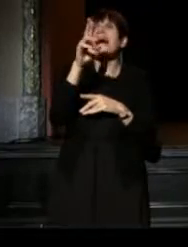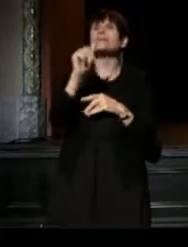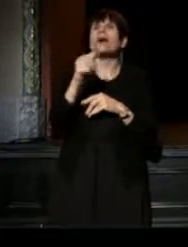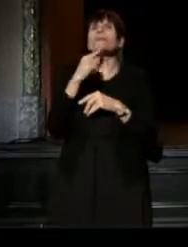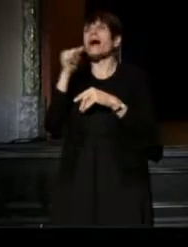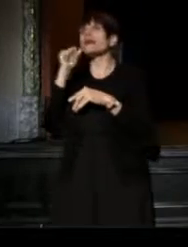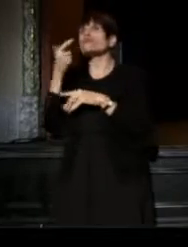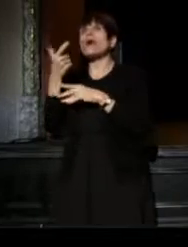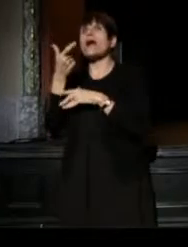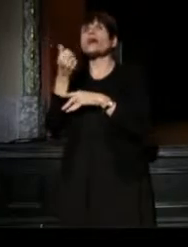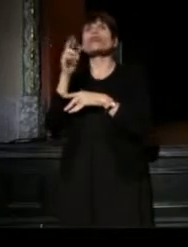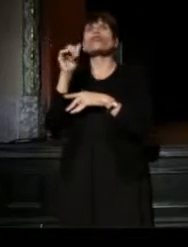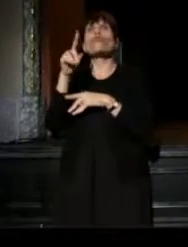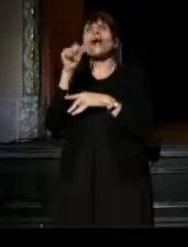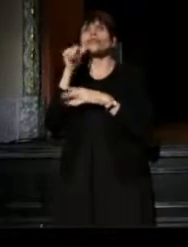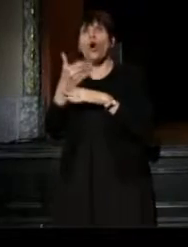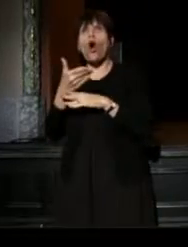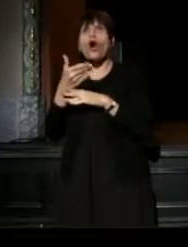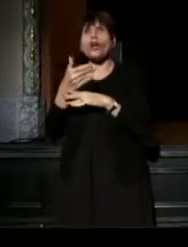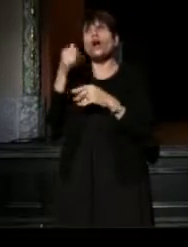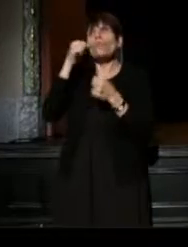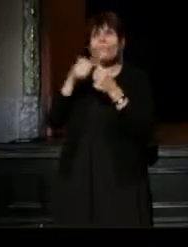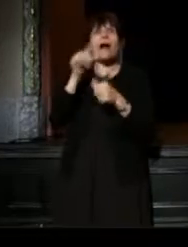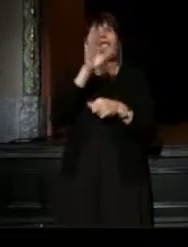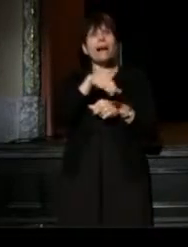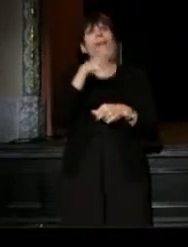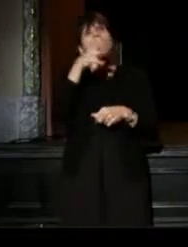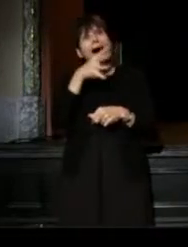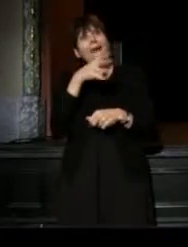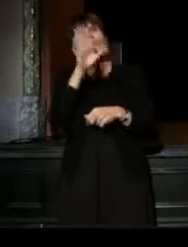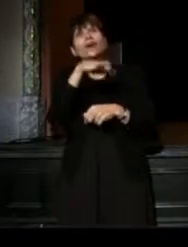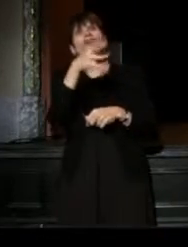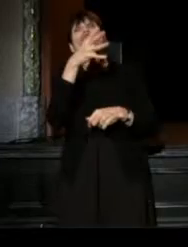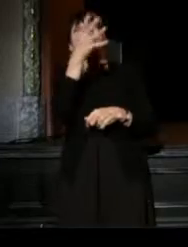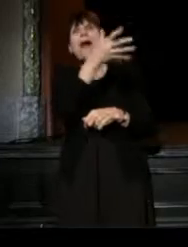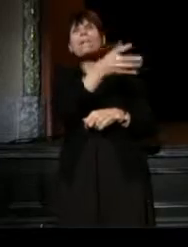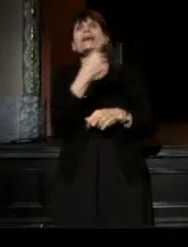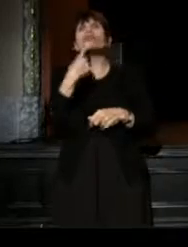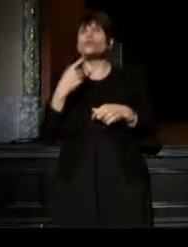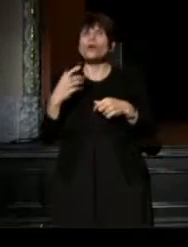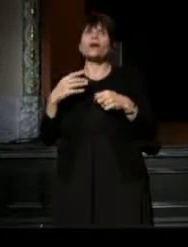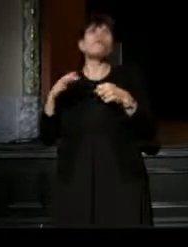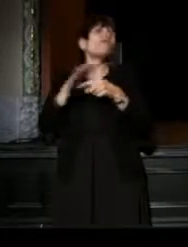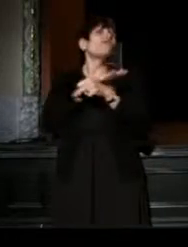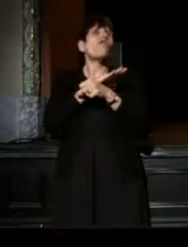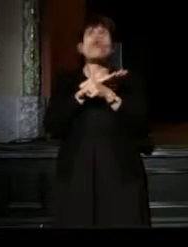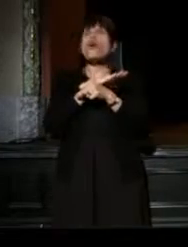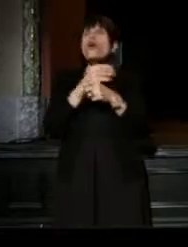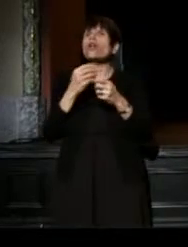who've always been there to remind me that, "Mom,", "Grandma," "you have a full, rich life."